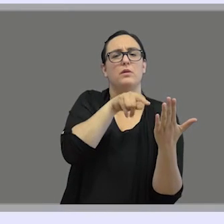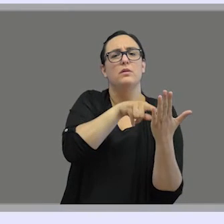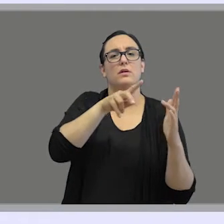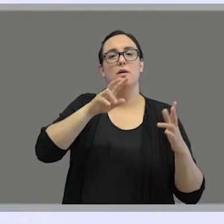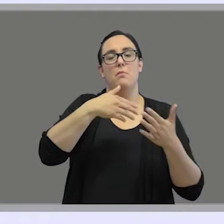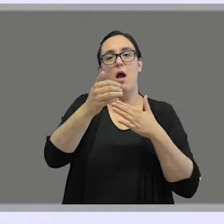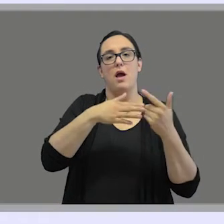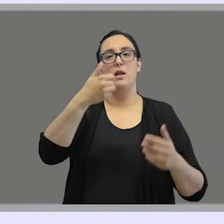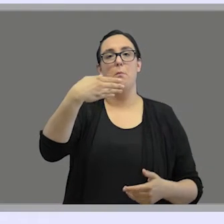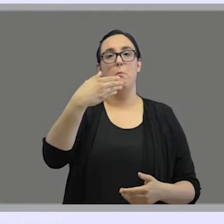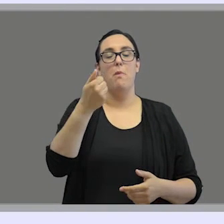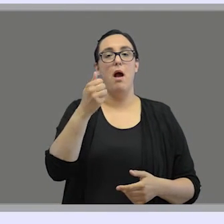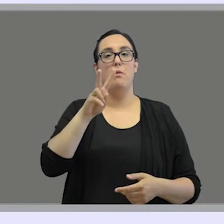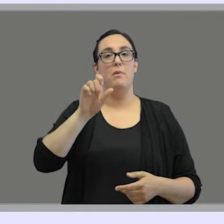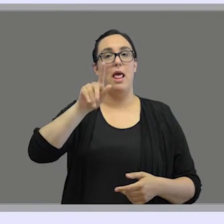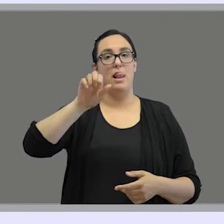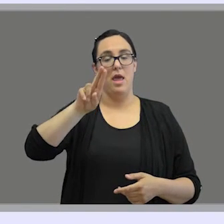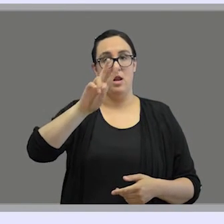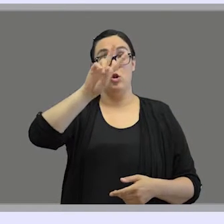by Bavelier 2003.